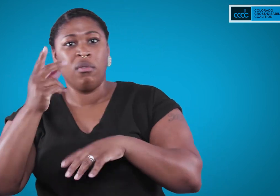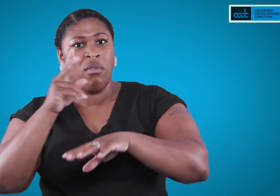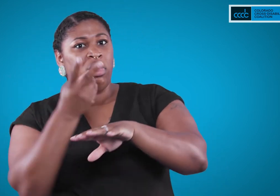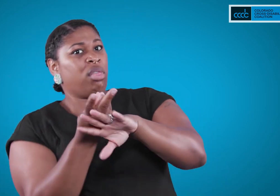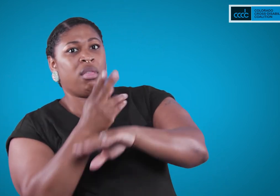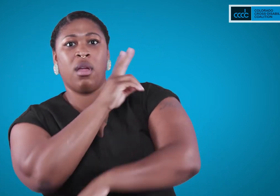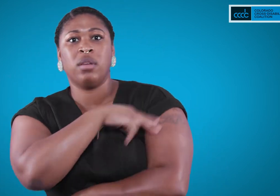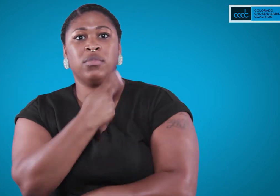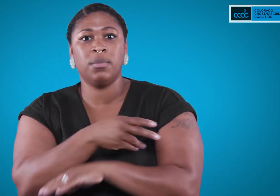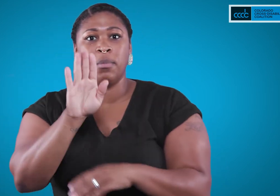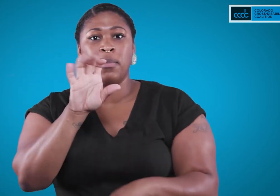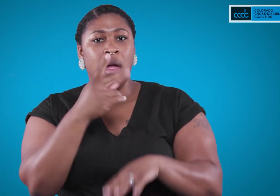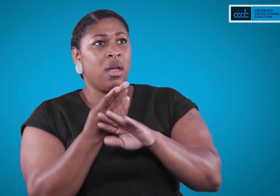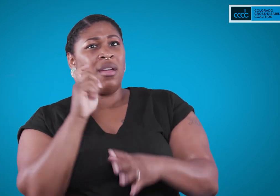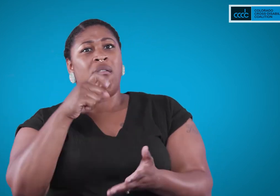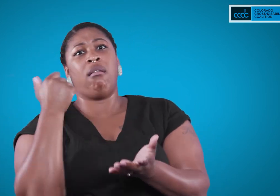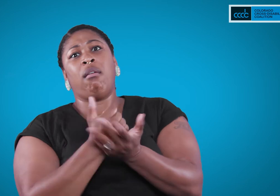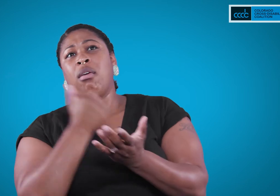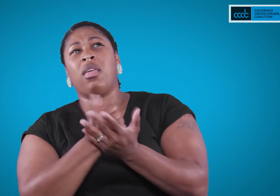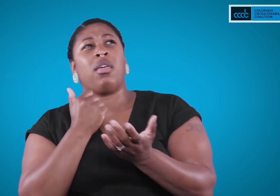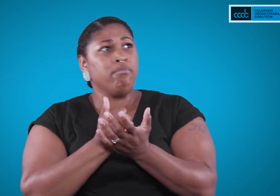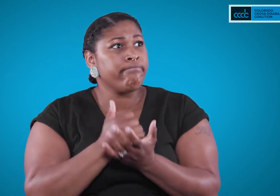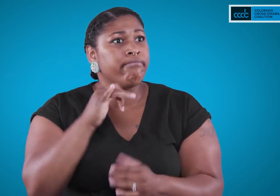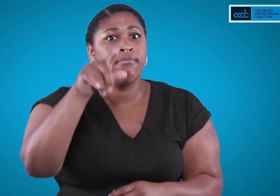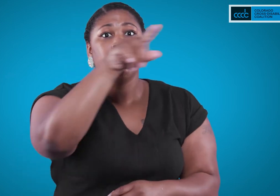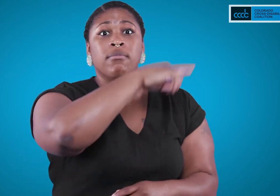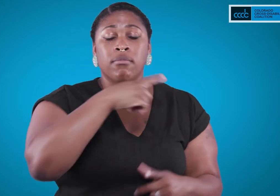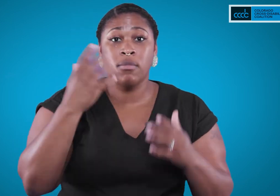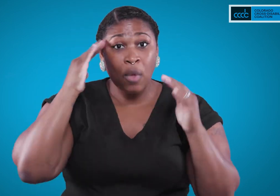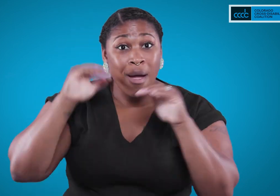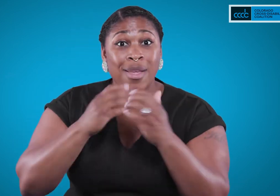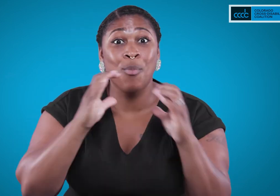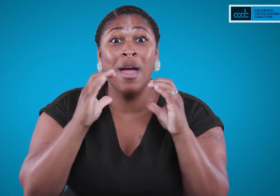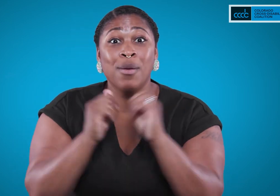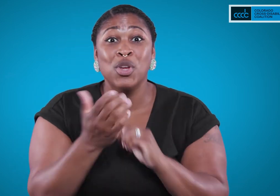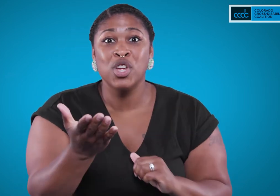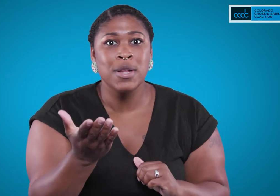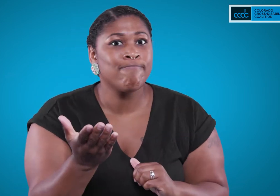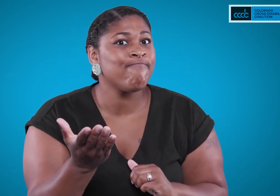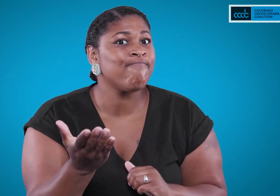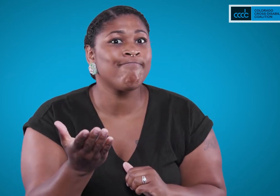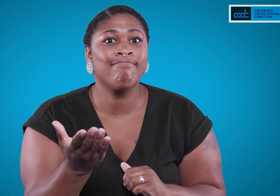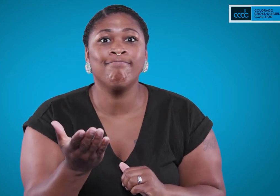and now you’re in a hospital and you need help, but no one knows how to communicate with you.